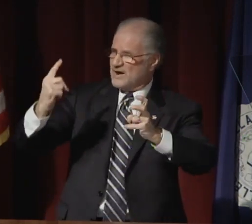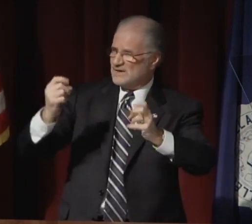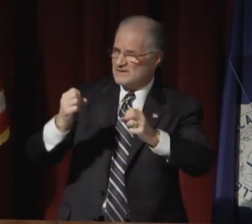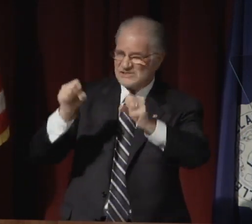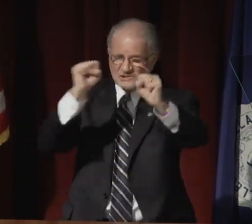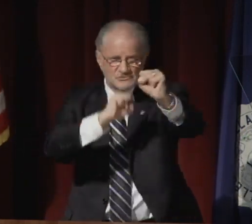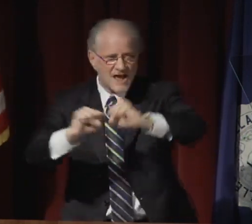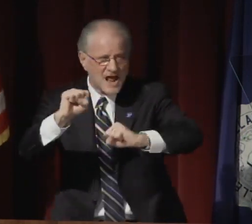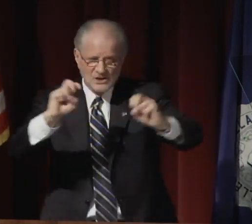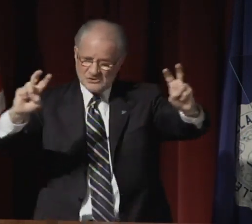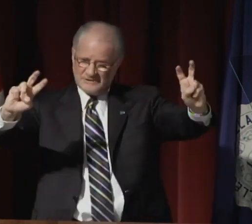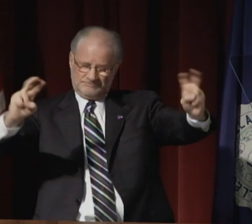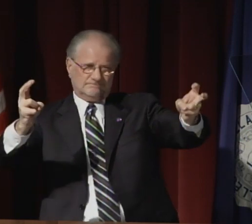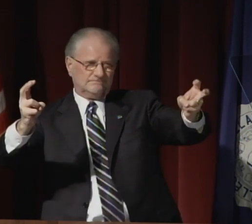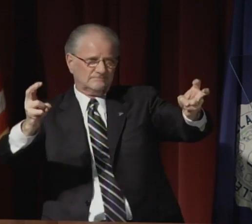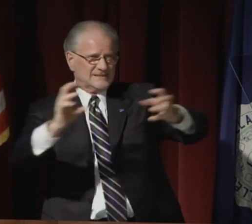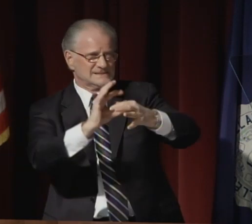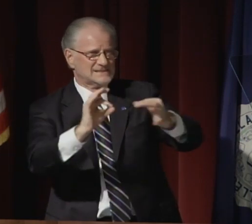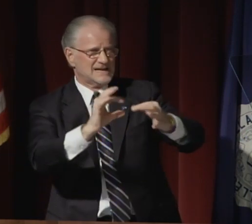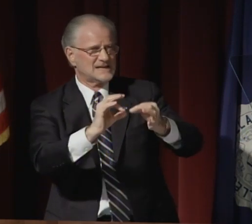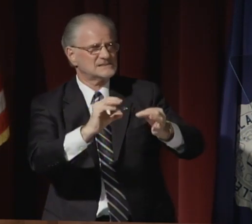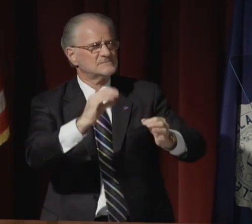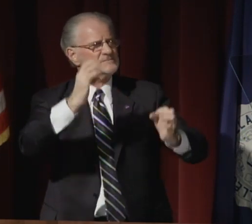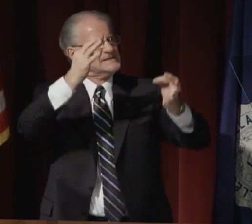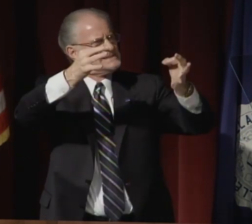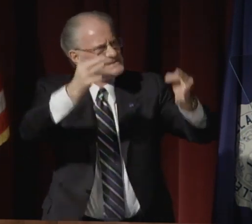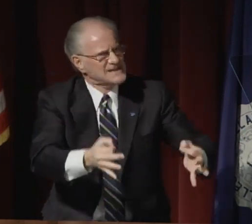Consider the Gallaudet Strategic Plan.